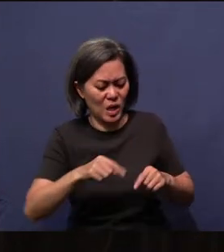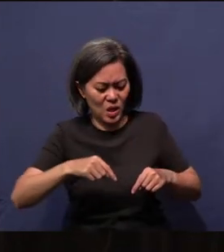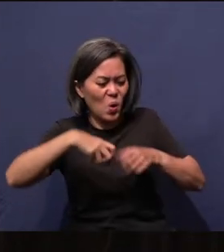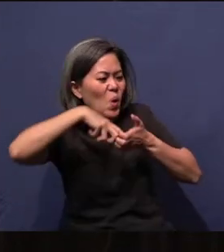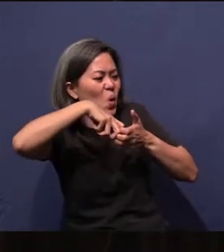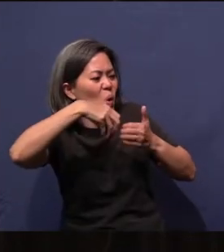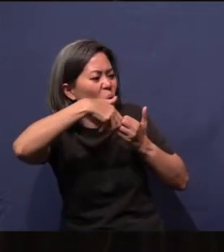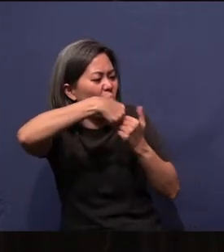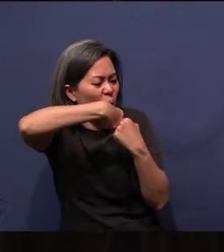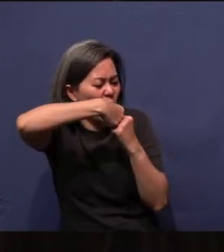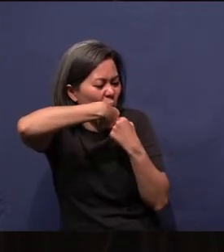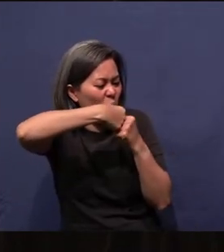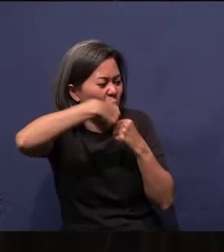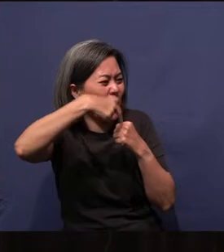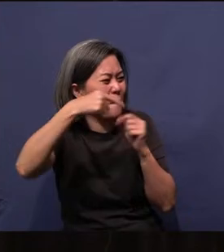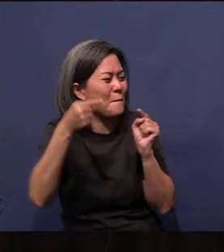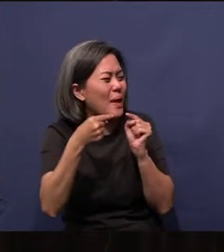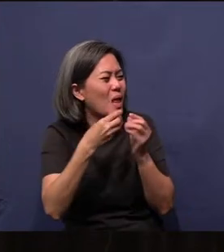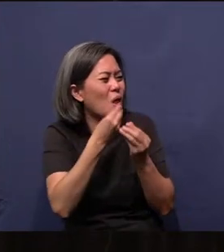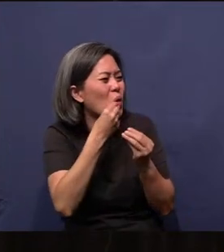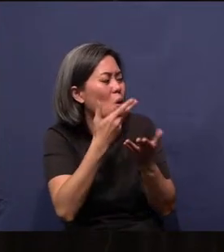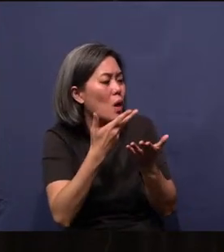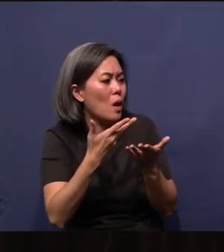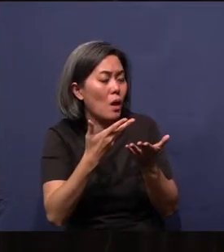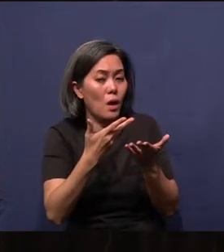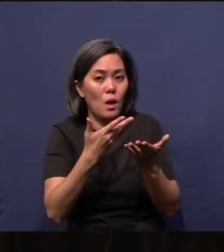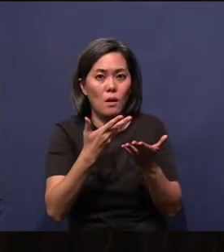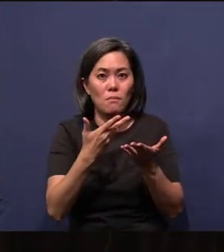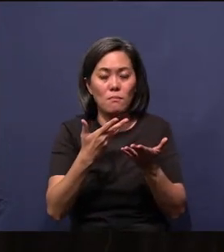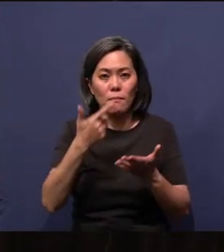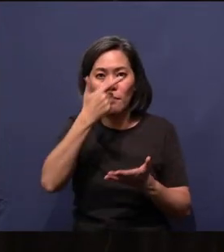expiration date coming. But our God is not like that.